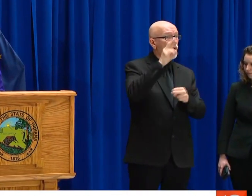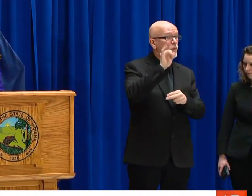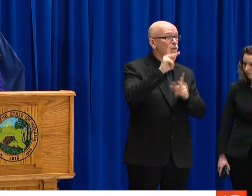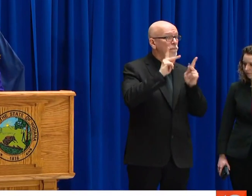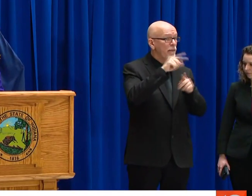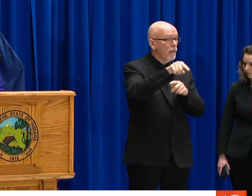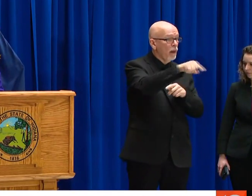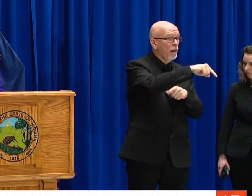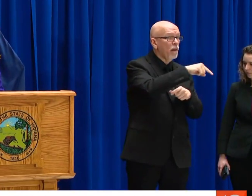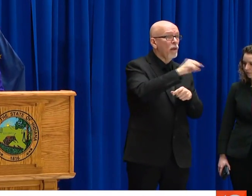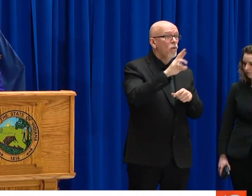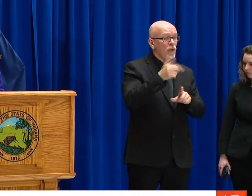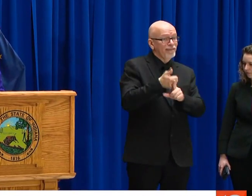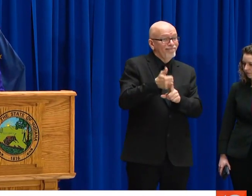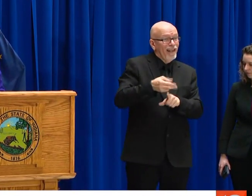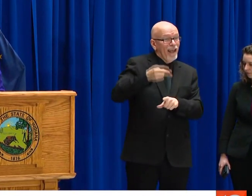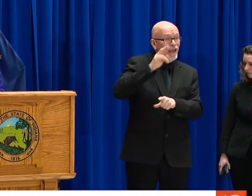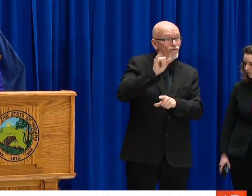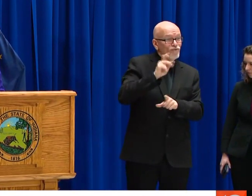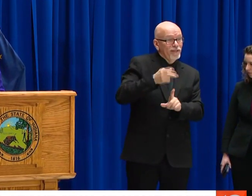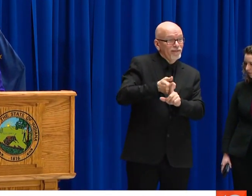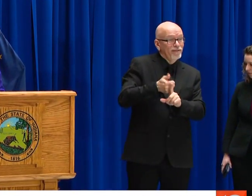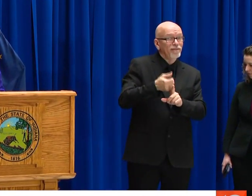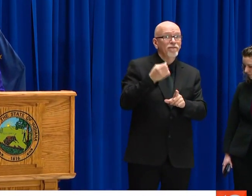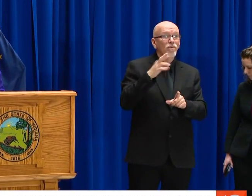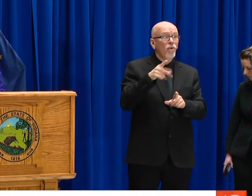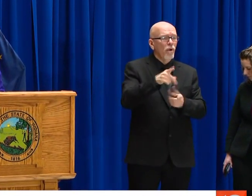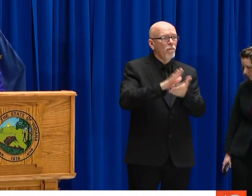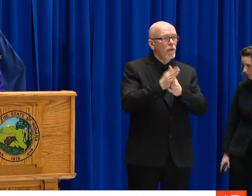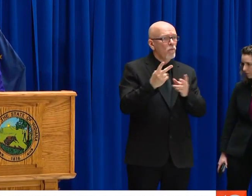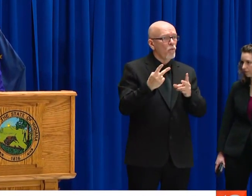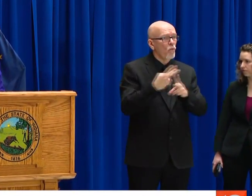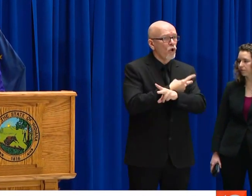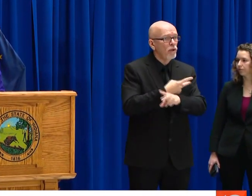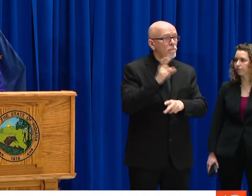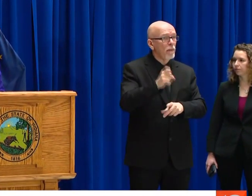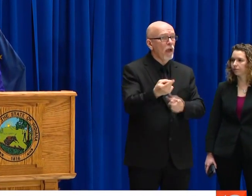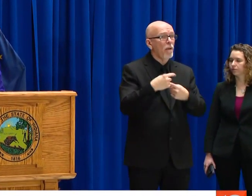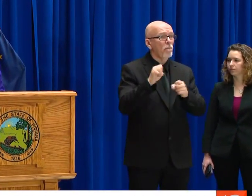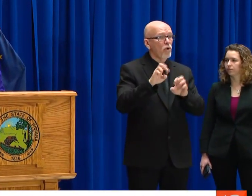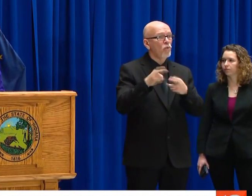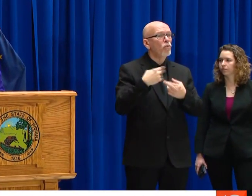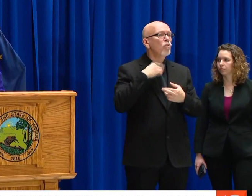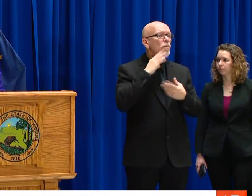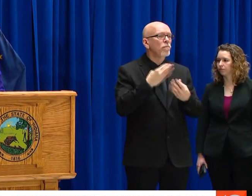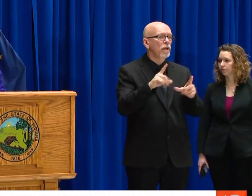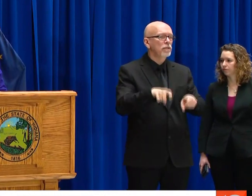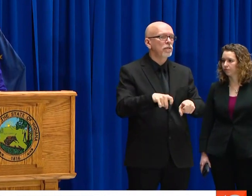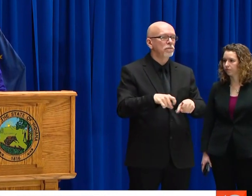IF THEY'RE DOLL WELL, THEY DON'T NEED TO BE TESTED. IF THEY HAVE CONTACT WITH OUR HIGHEST RISK POPULATION, OR THEY